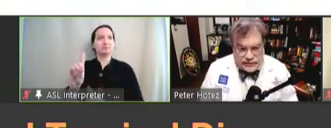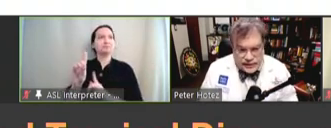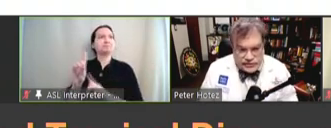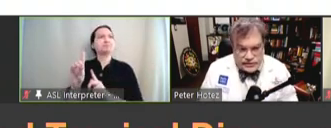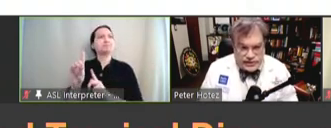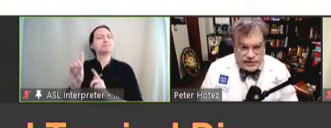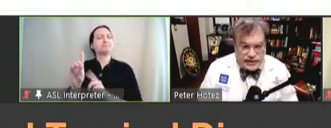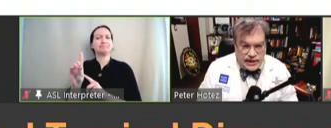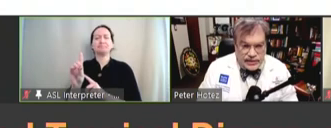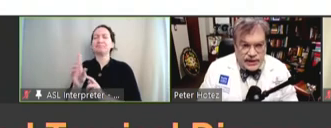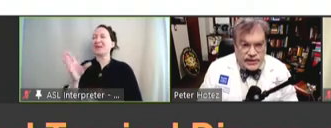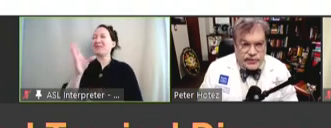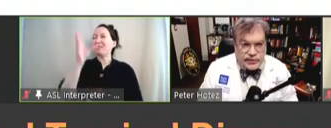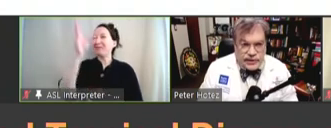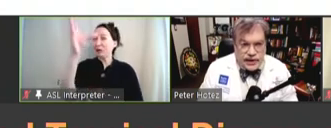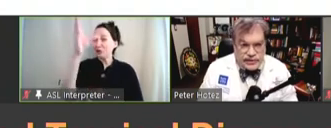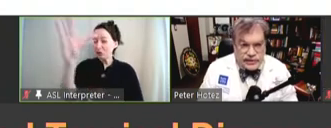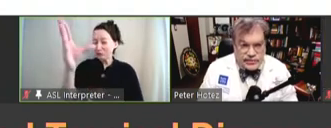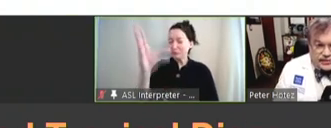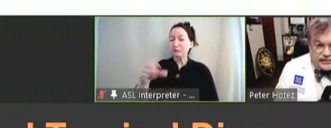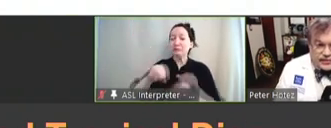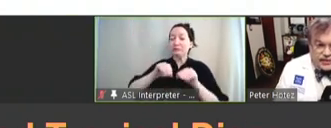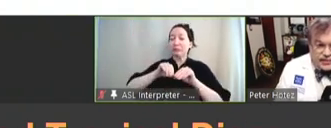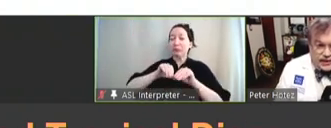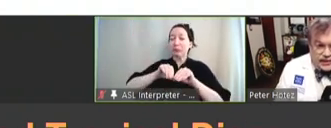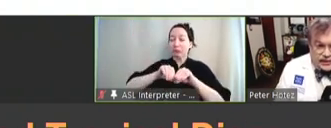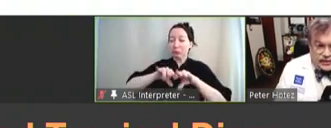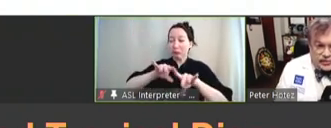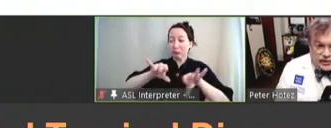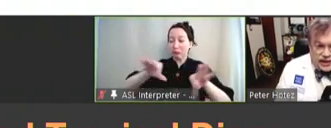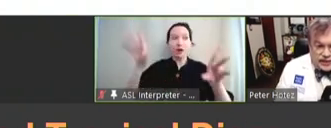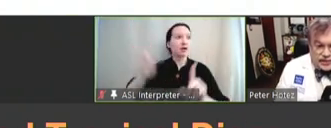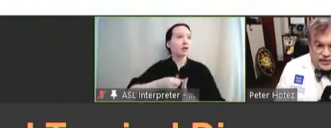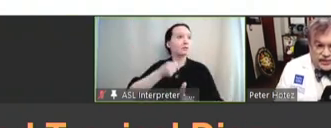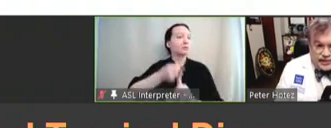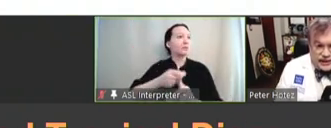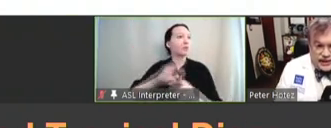eventually now getting the word out in terms of their impact on global health. It began